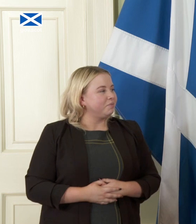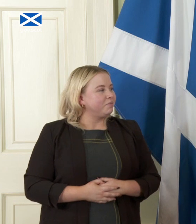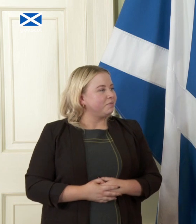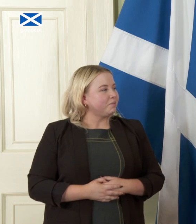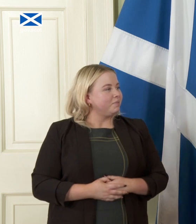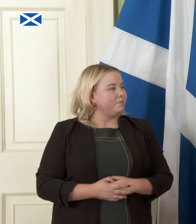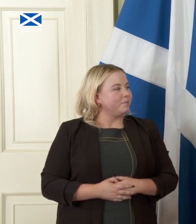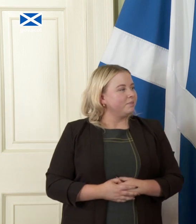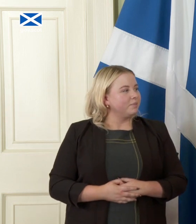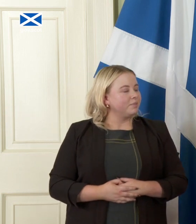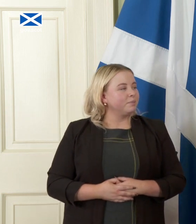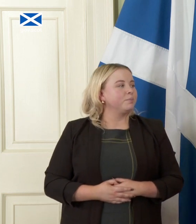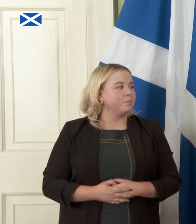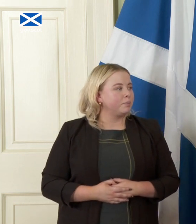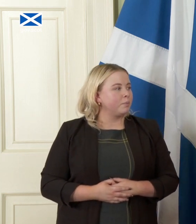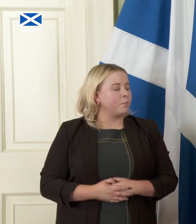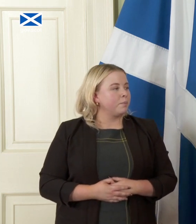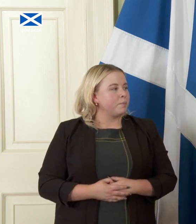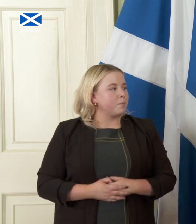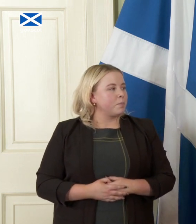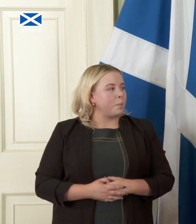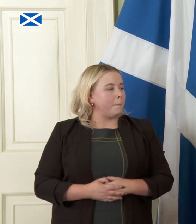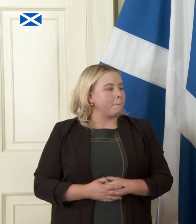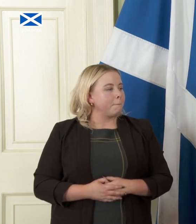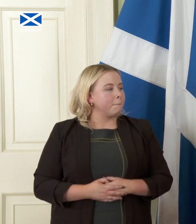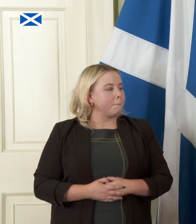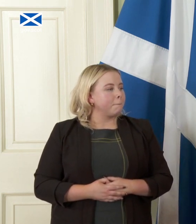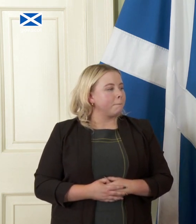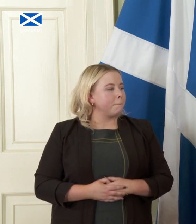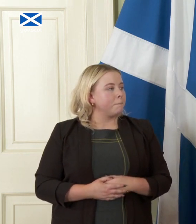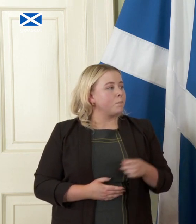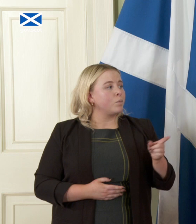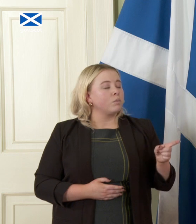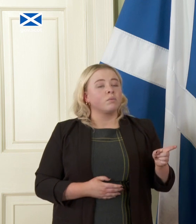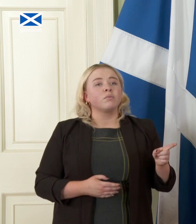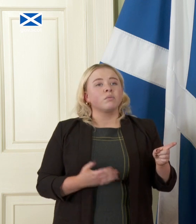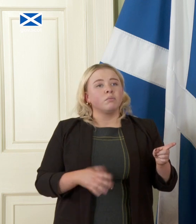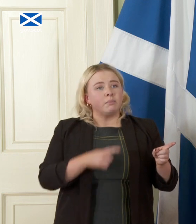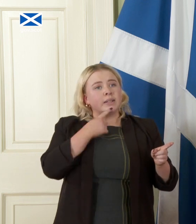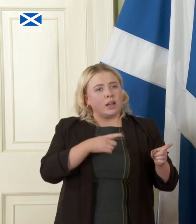First Minister, you've said that you want an independent Scotland to rejoin the EU